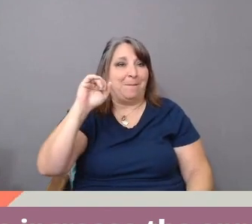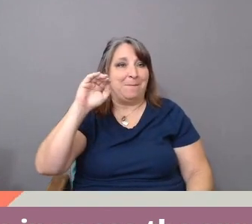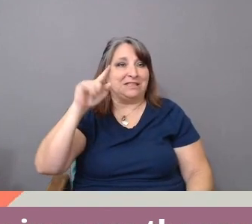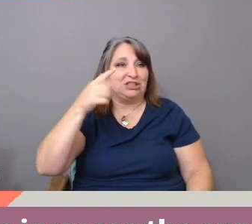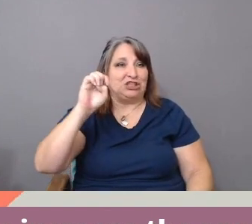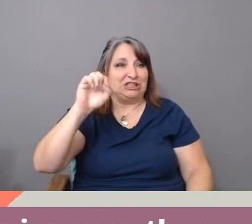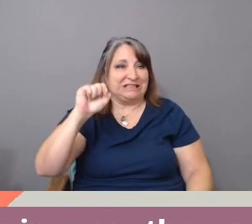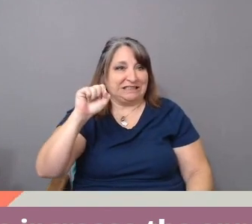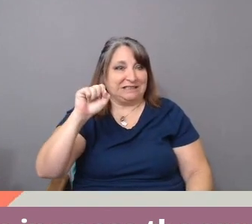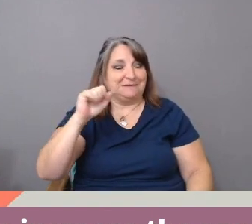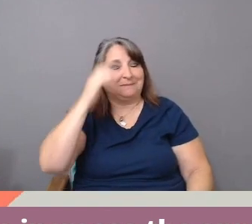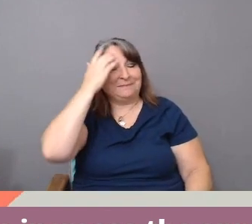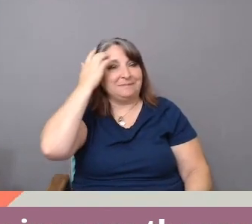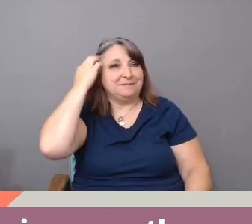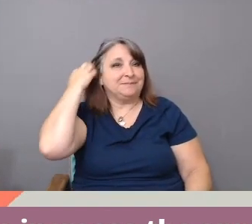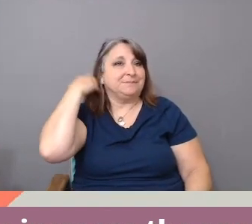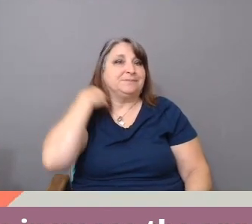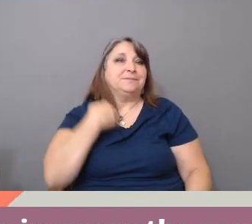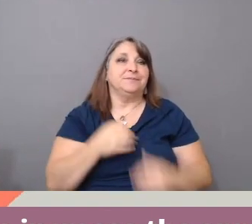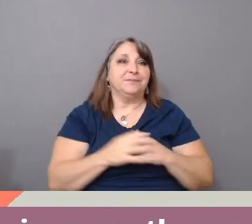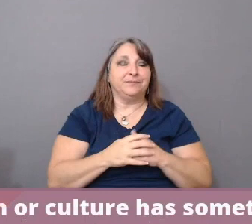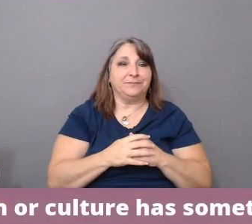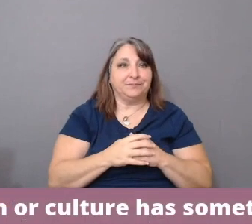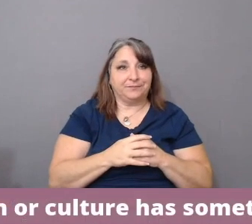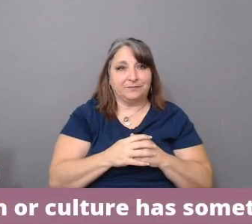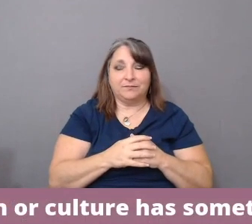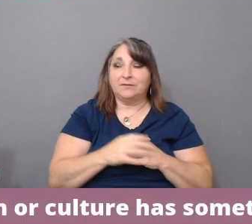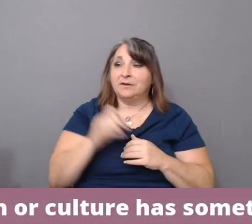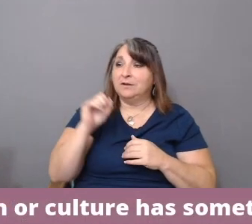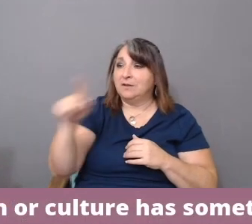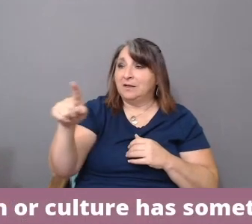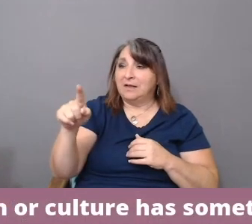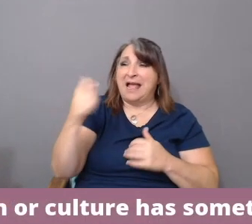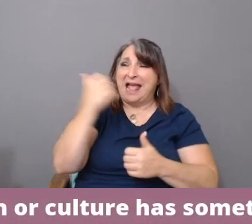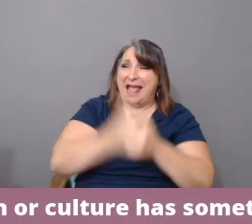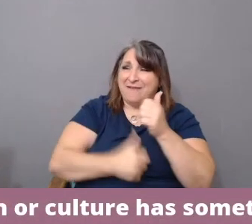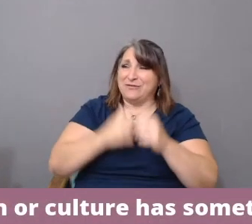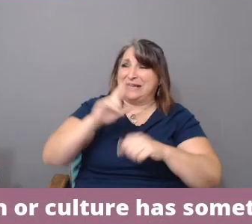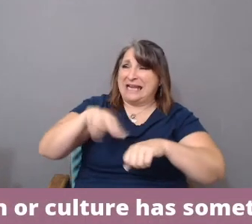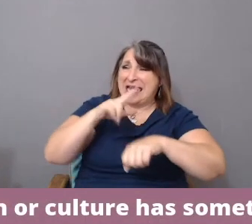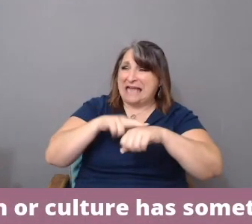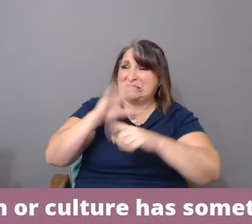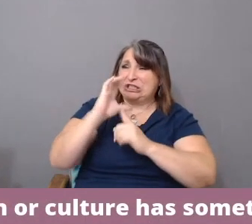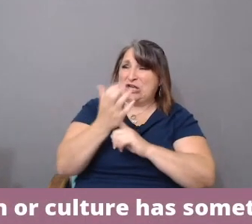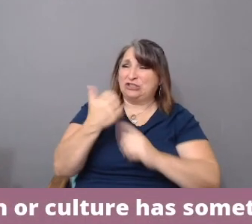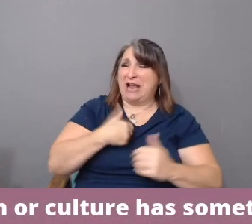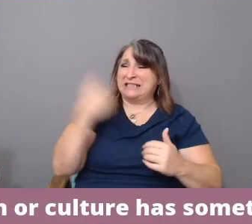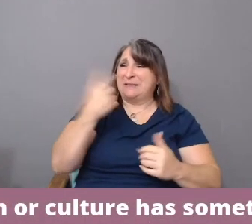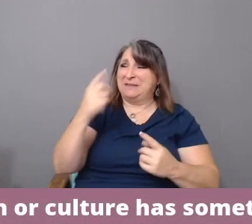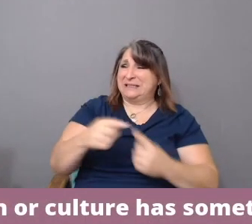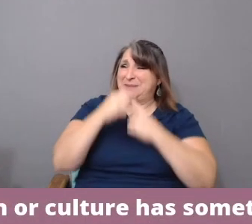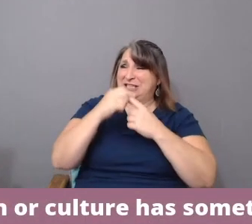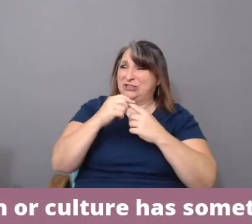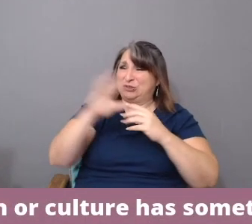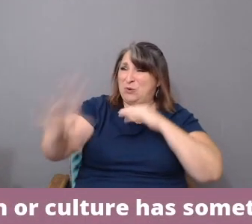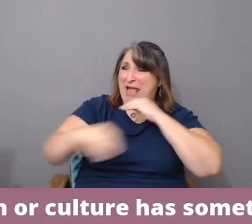The next question is, every nation or culture has something unique and special to add to the collective consciousness, its